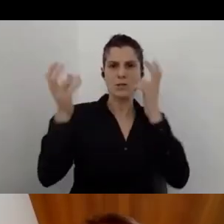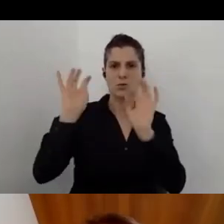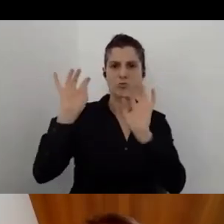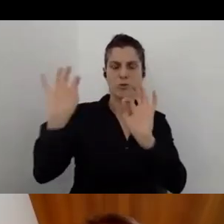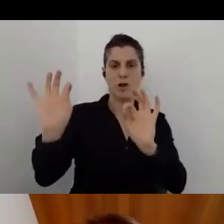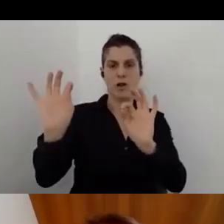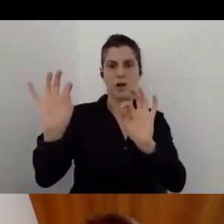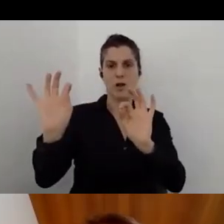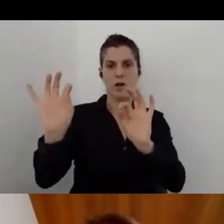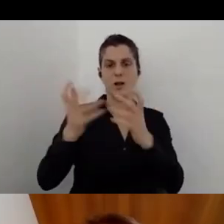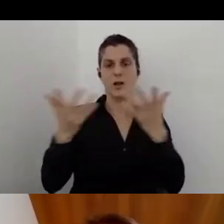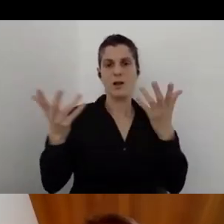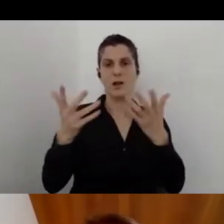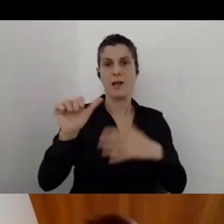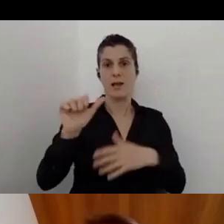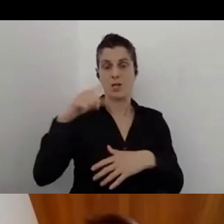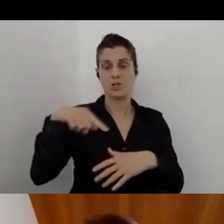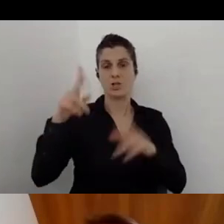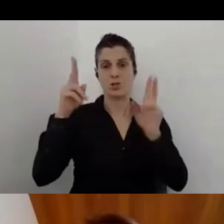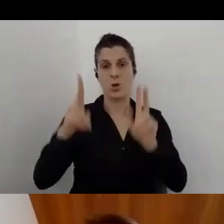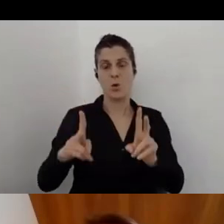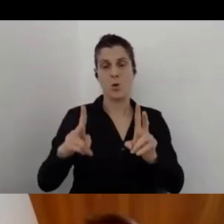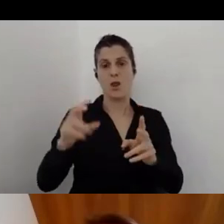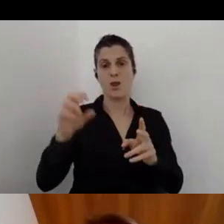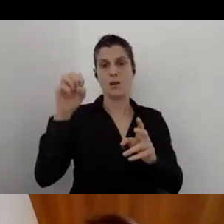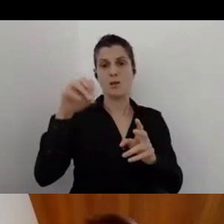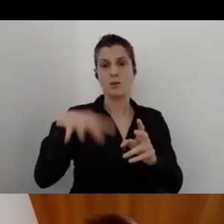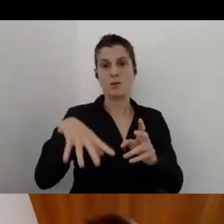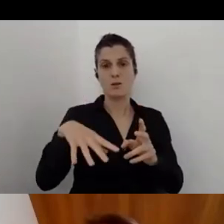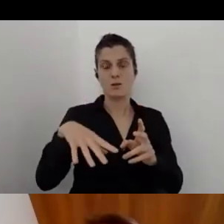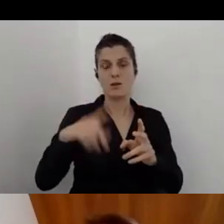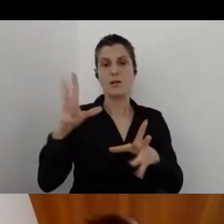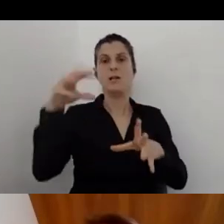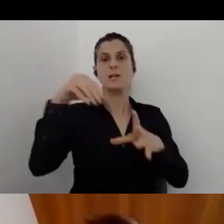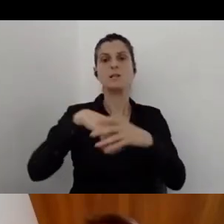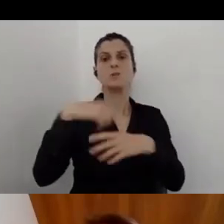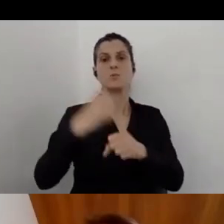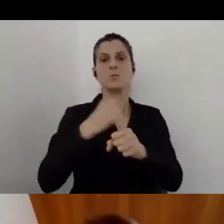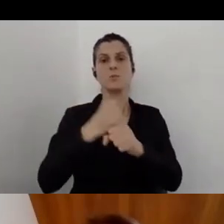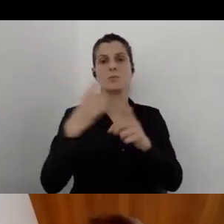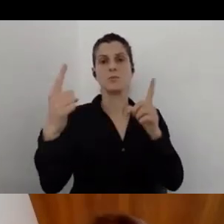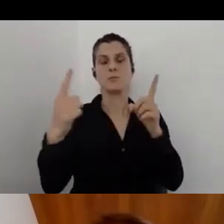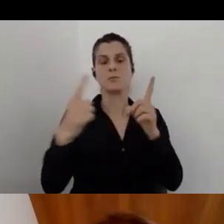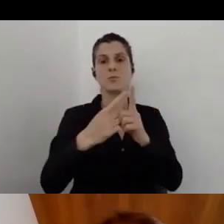the A-Check can contribute to accessibility implementation in the tourism field?